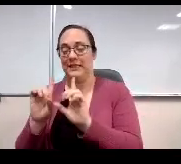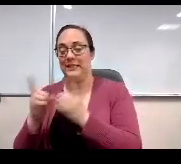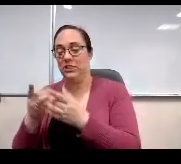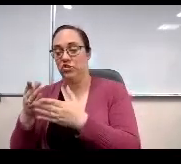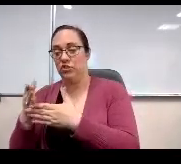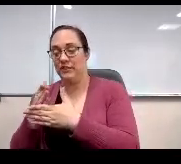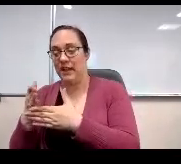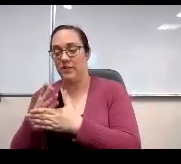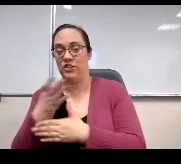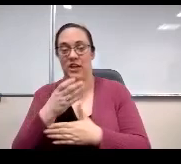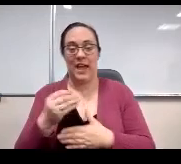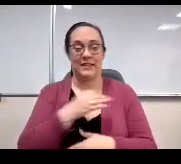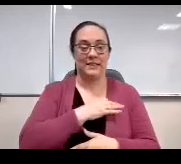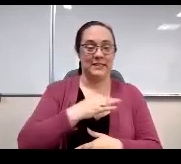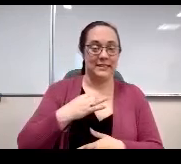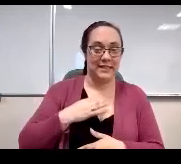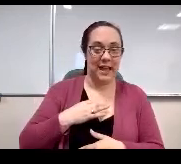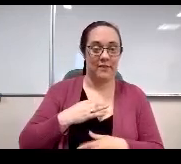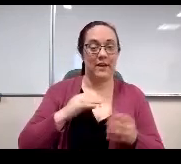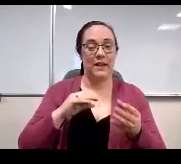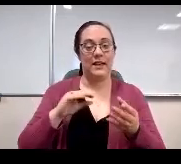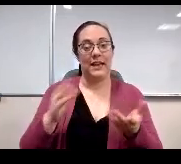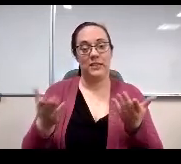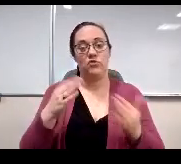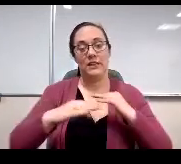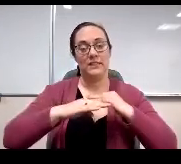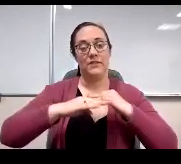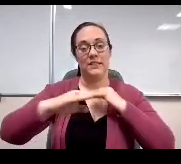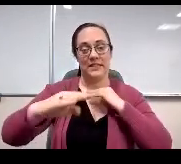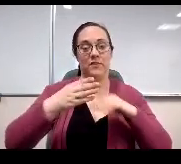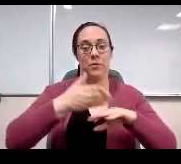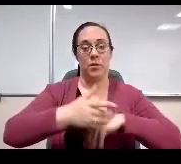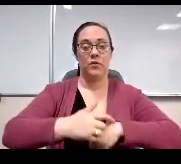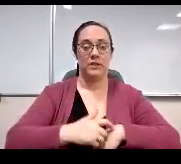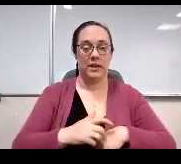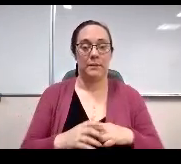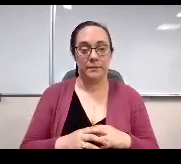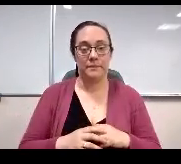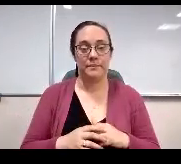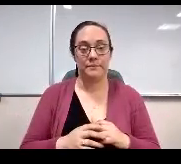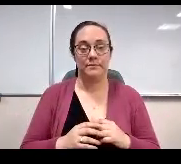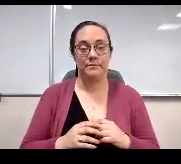school data specific to staff, that data is relatively stable overtime. Next line please.